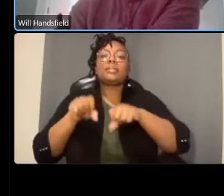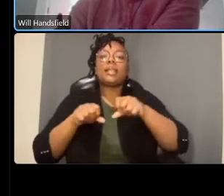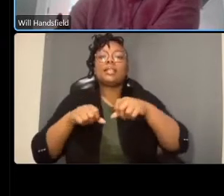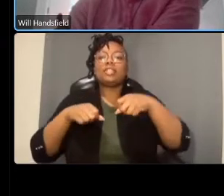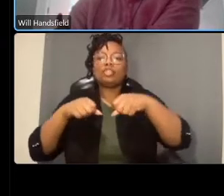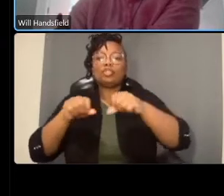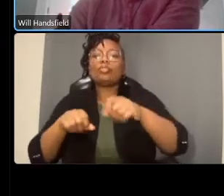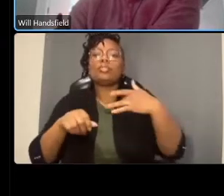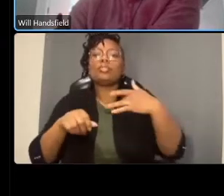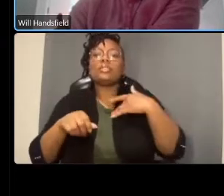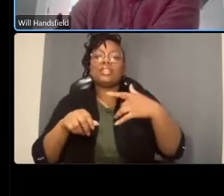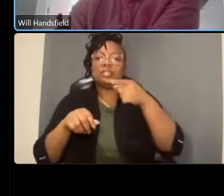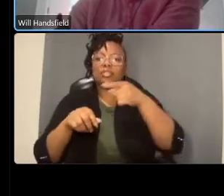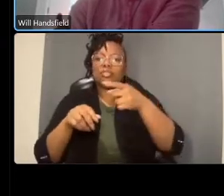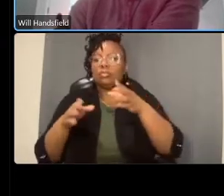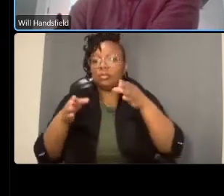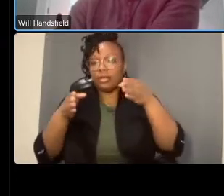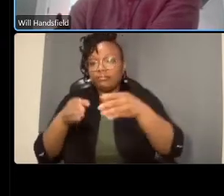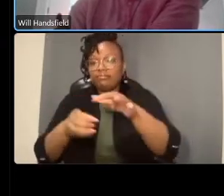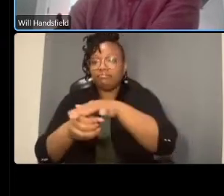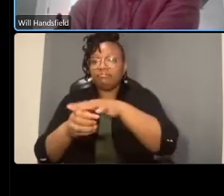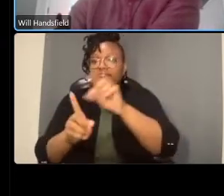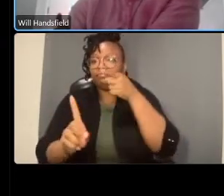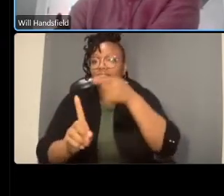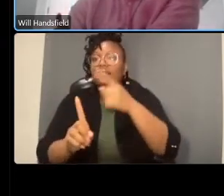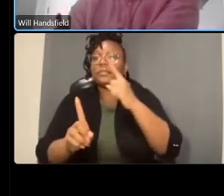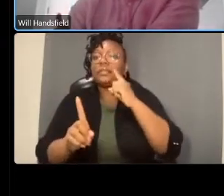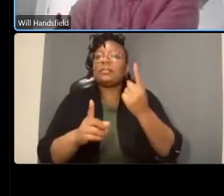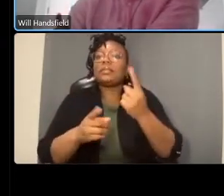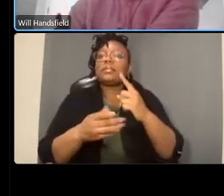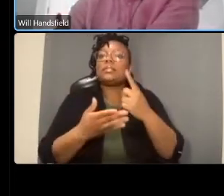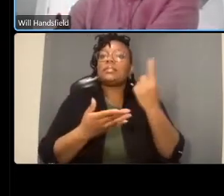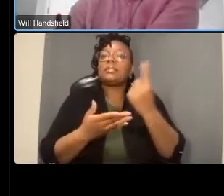and i want to say something about the 30 of the the right of way so when we have an arterial court